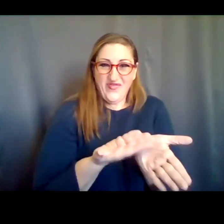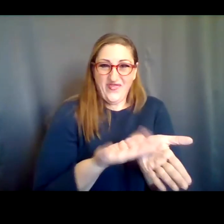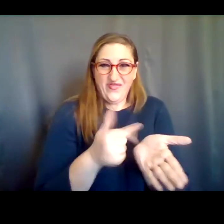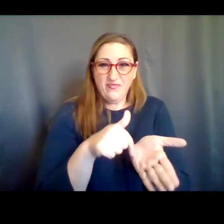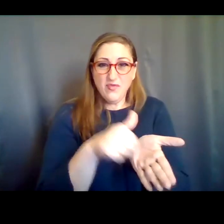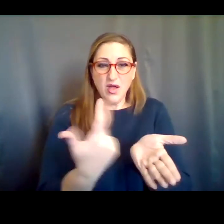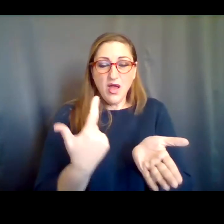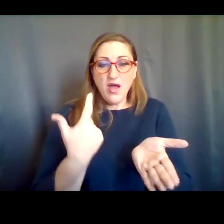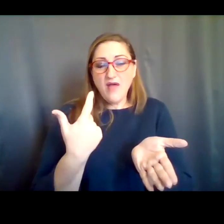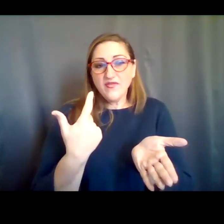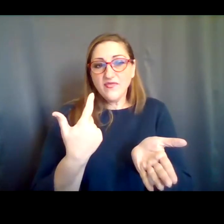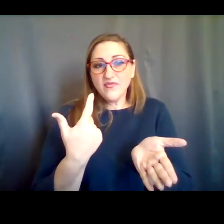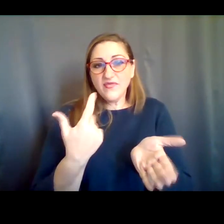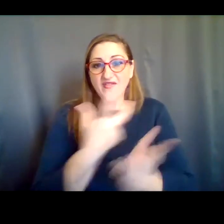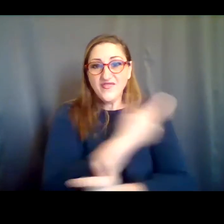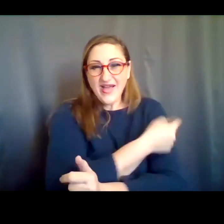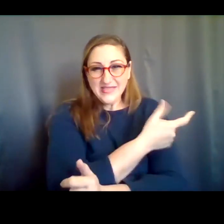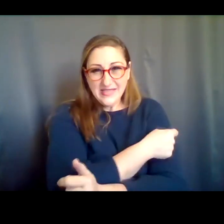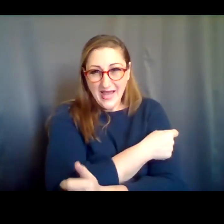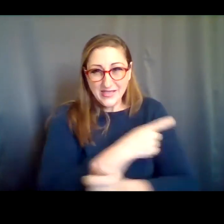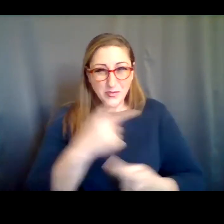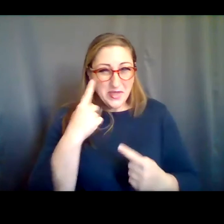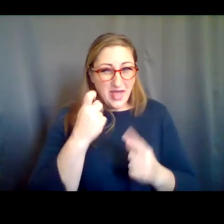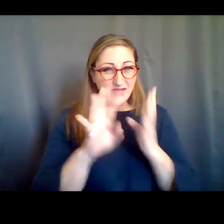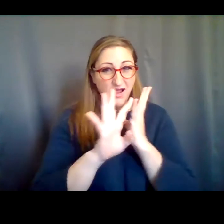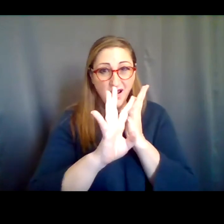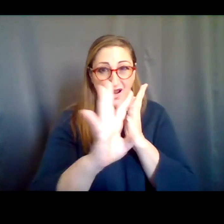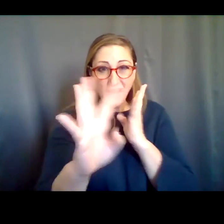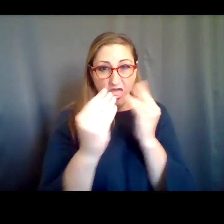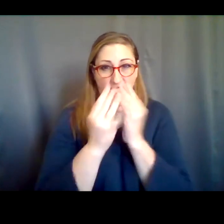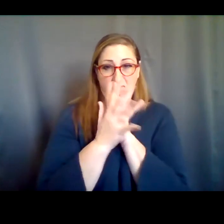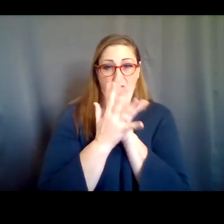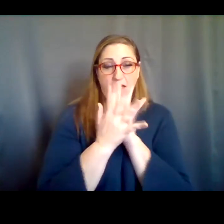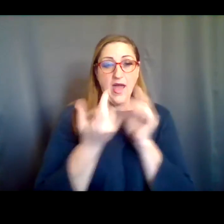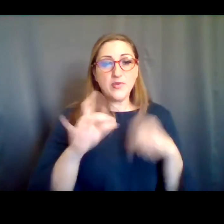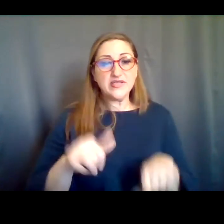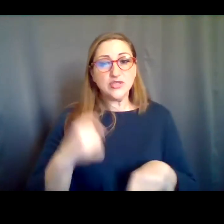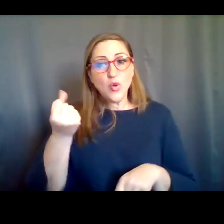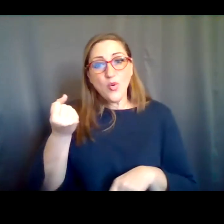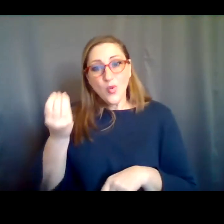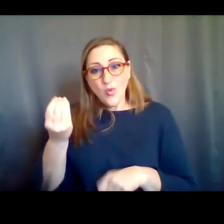vaccinations upon arrival because that crowds the entryway and they have clearly specified us using